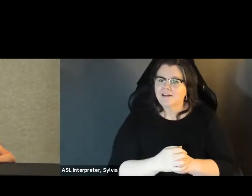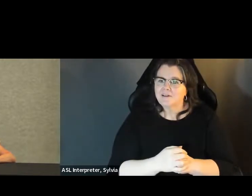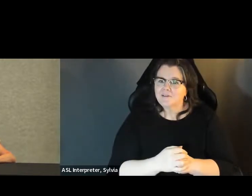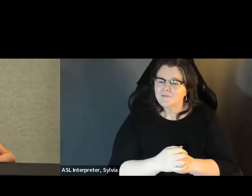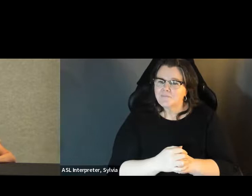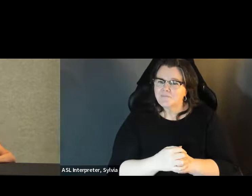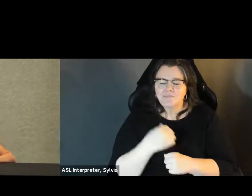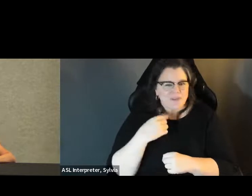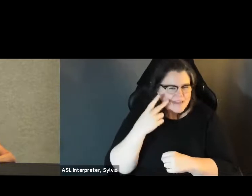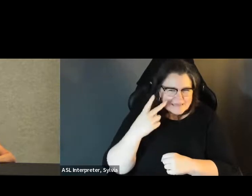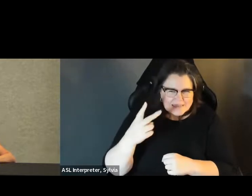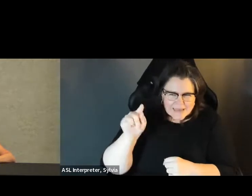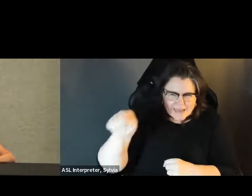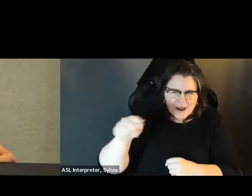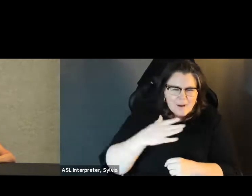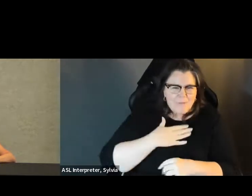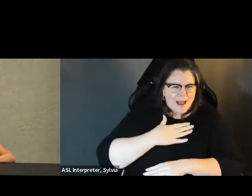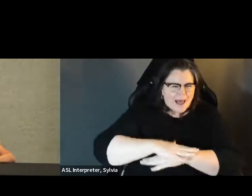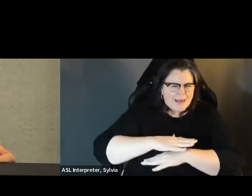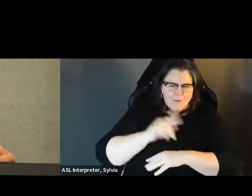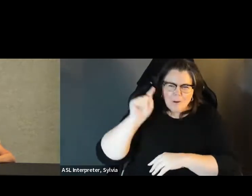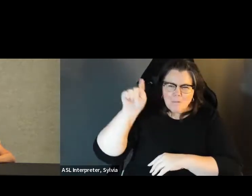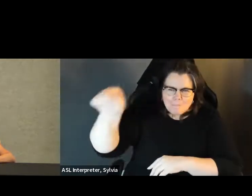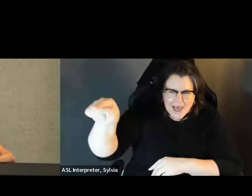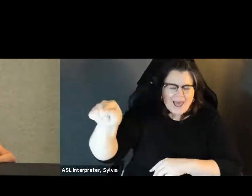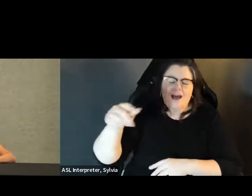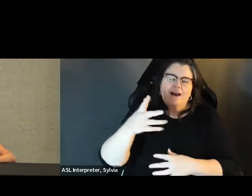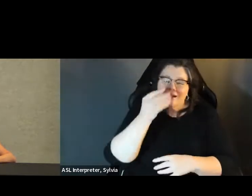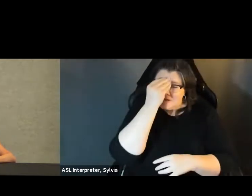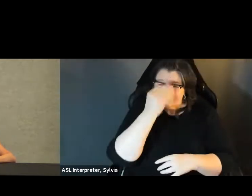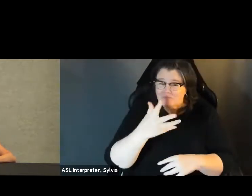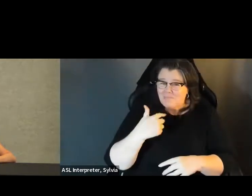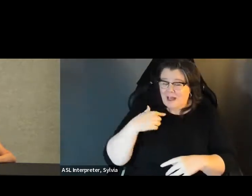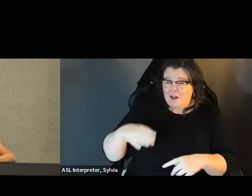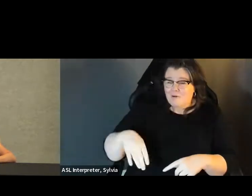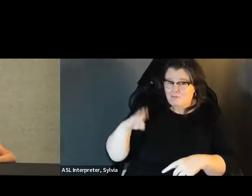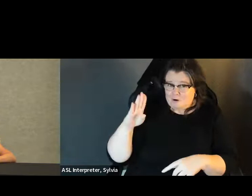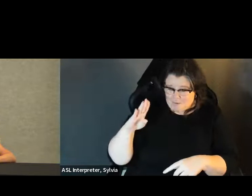you that are here Thank you so so so much, Laurie, For that there and the introduction I am so grateful to be with you all here today, and with those of you that are here virtually as well I thing it looks at my table in the back that despite having grown up in Northern